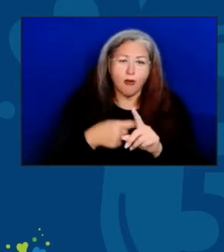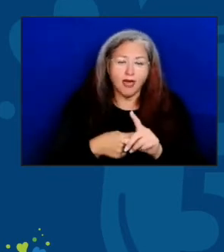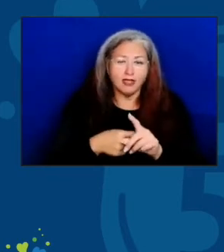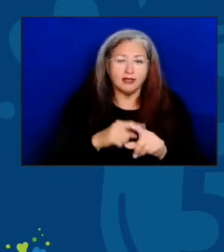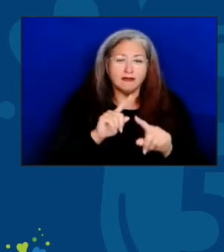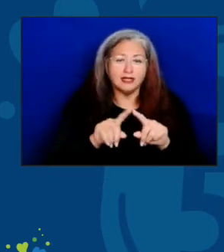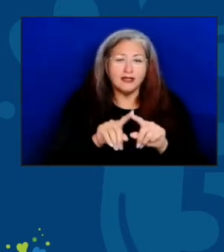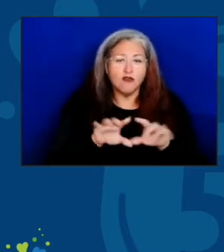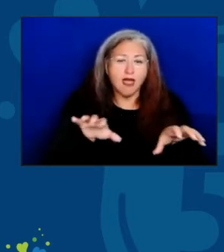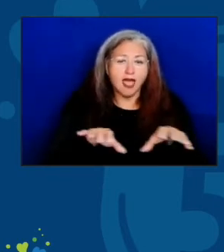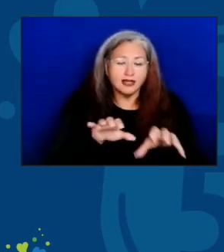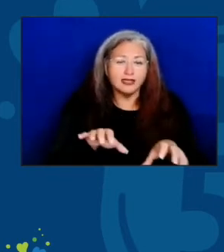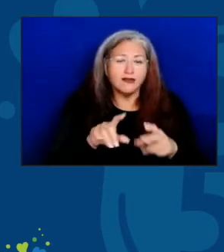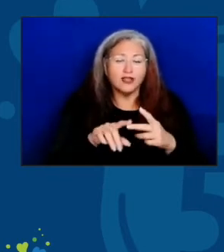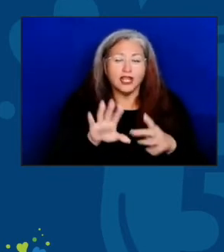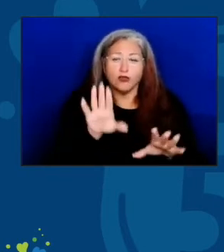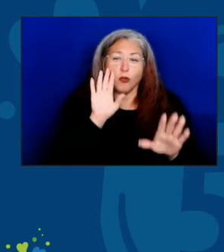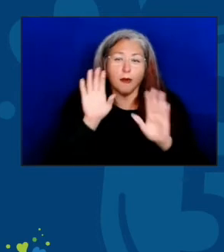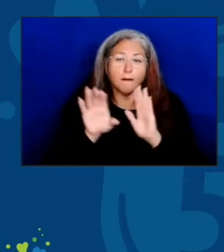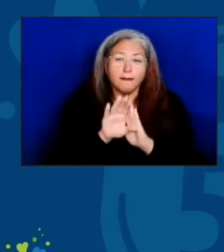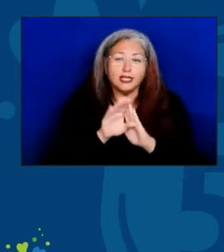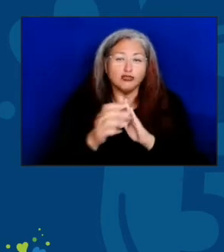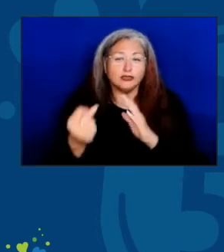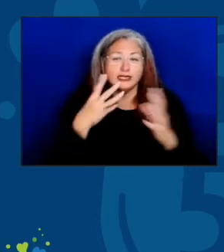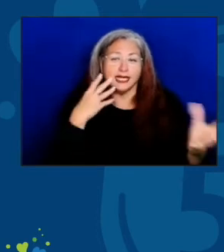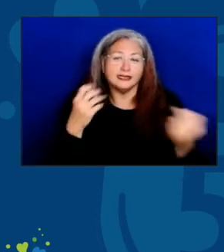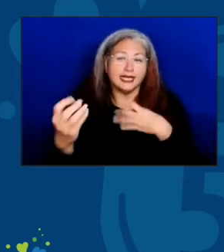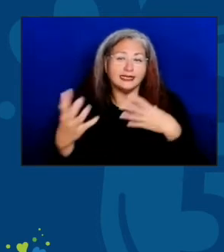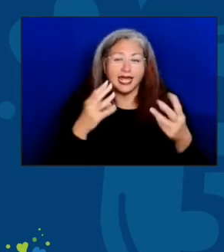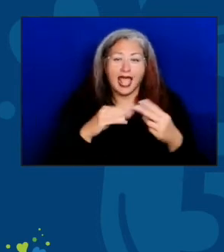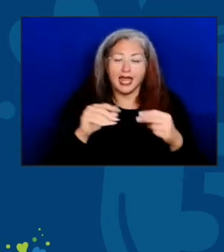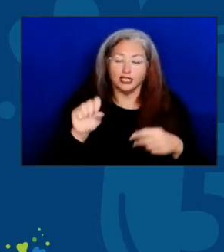the photos you sent in, and the social media feeds.